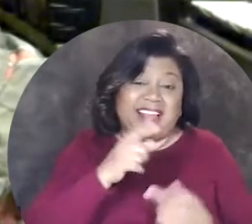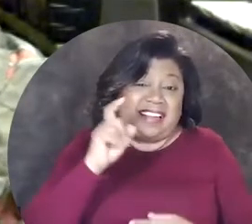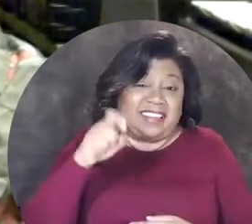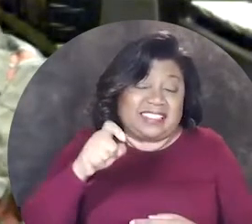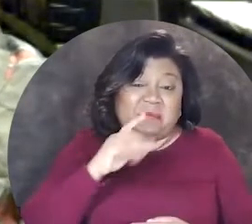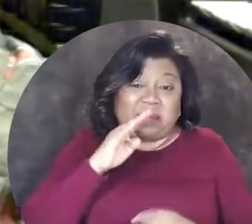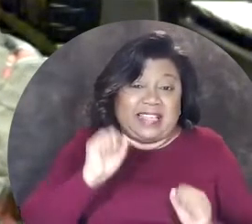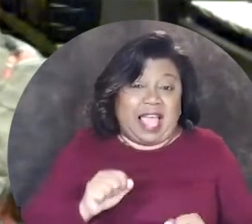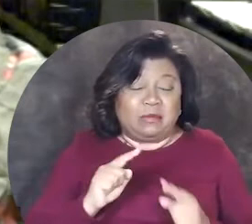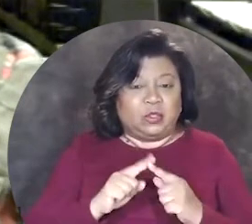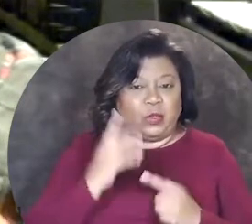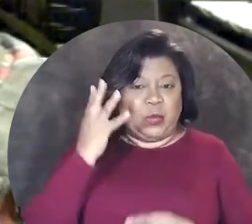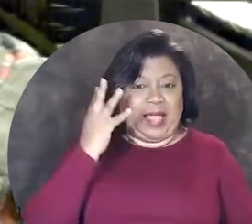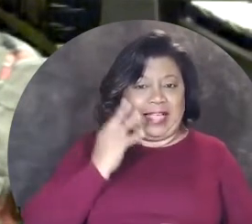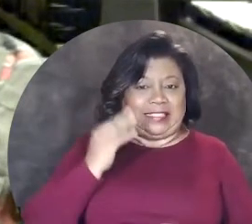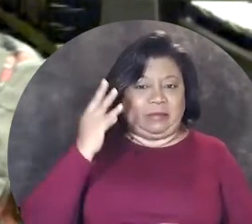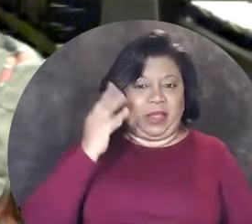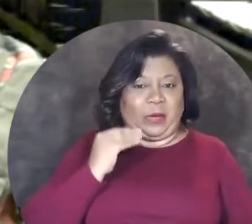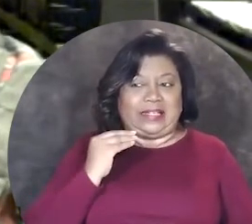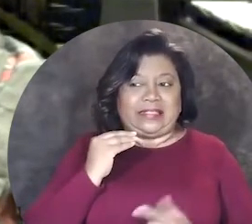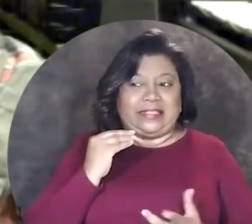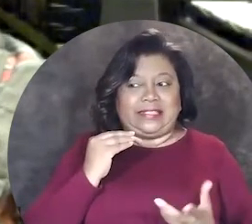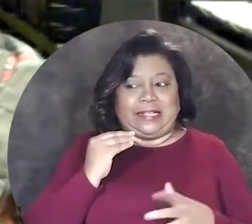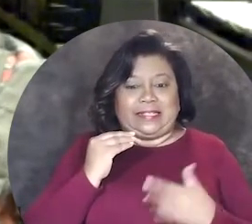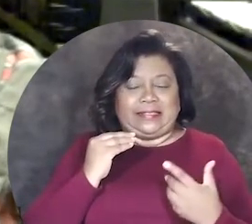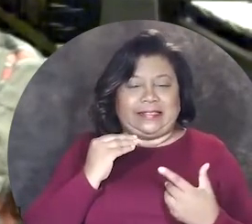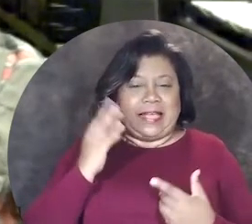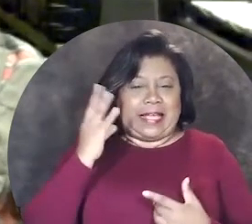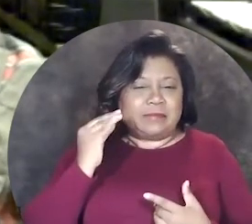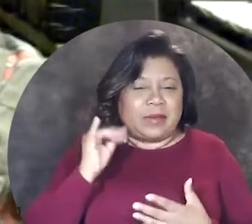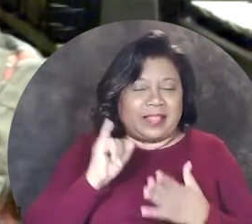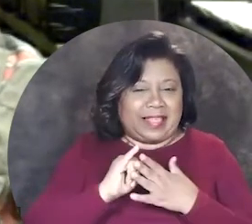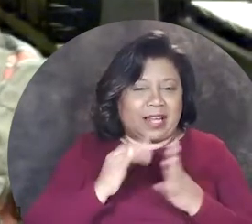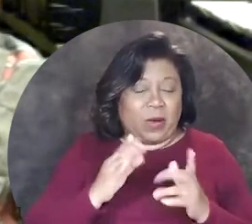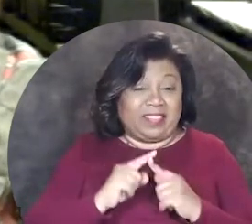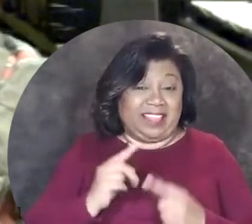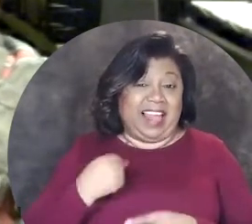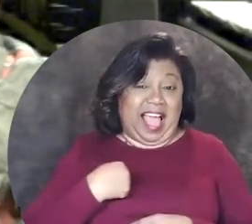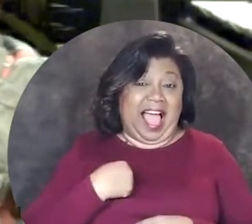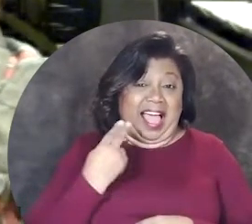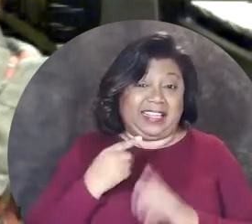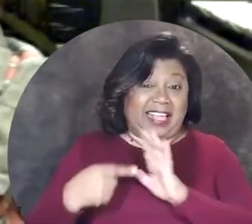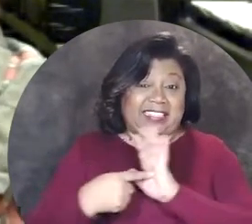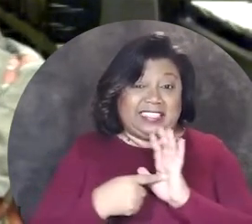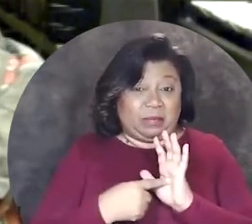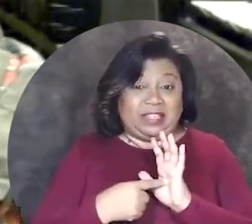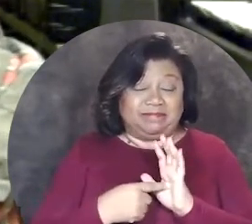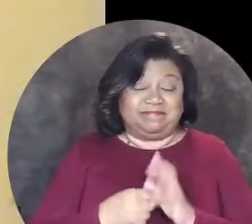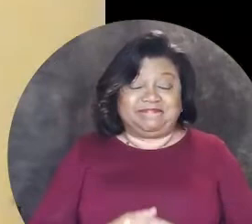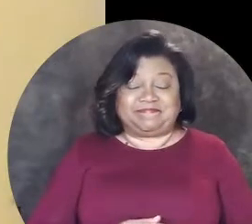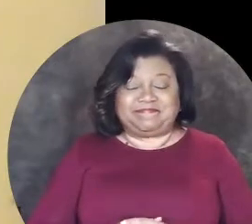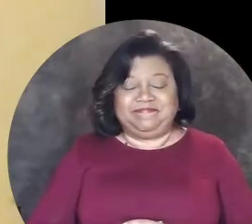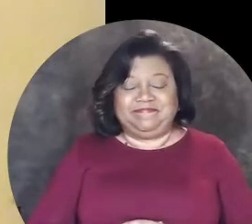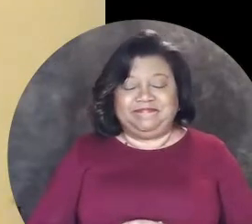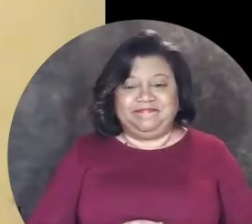who may not necessarily be able to experience it in the way that I usually exhibit it